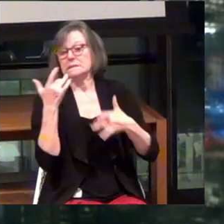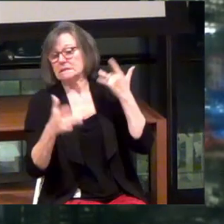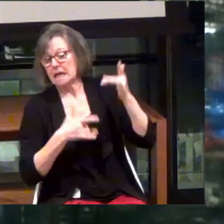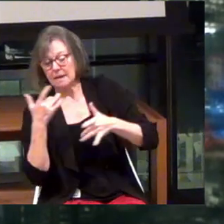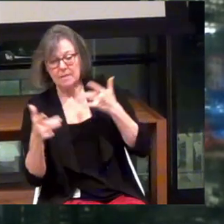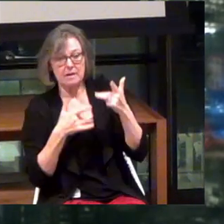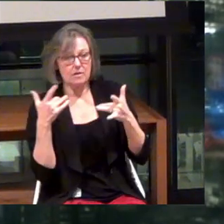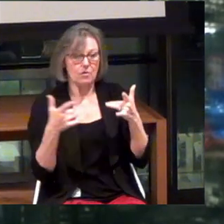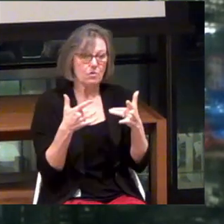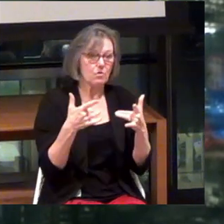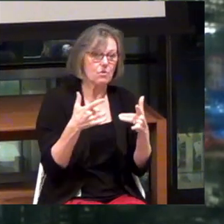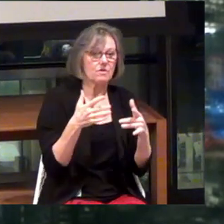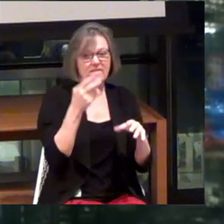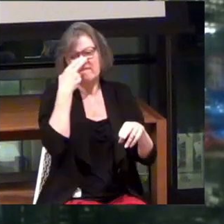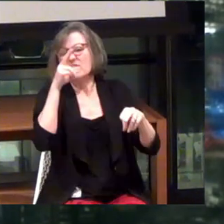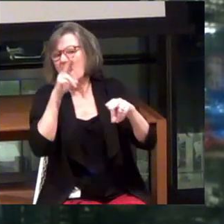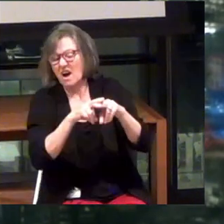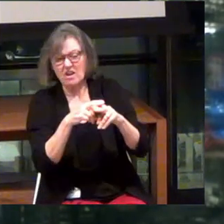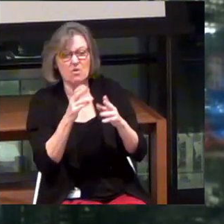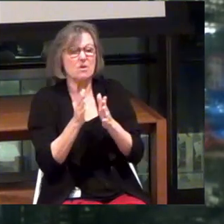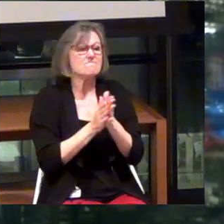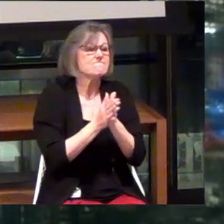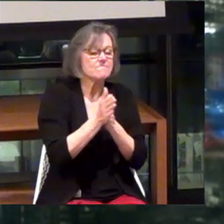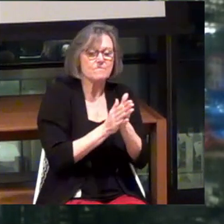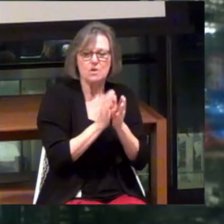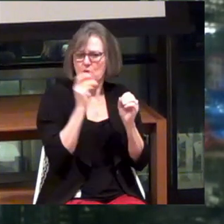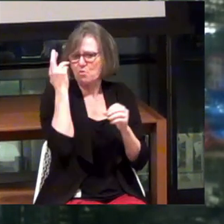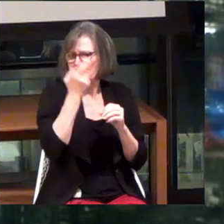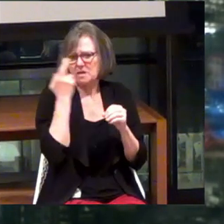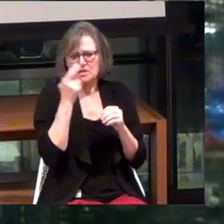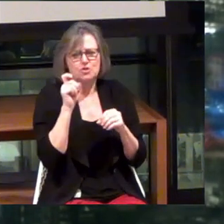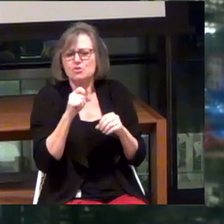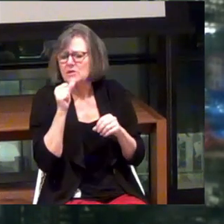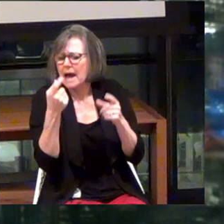magnetism or fun, there's no reason why that shouldn't happen.